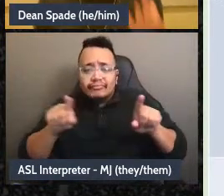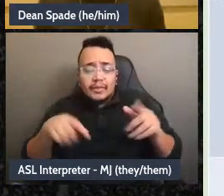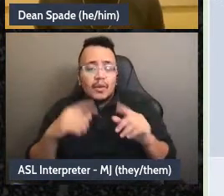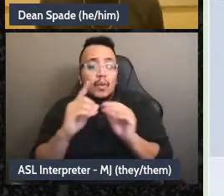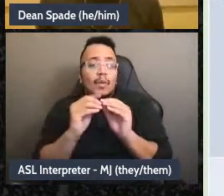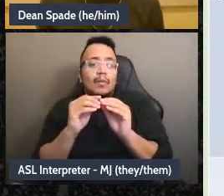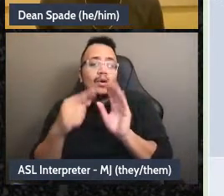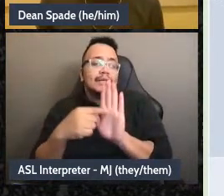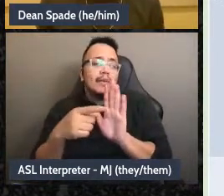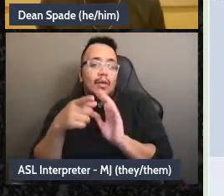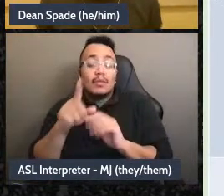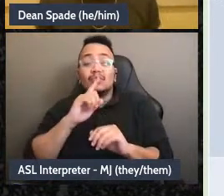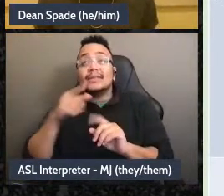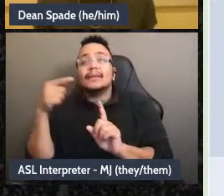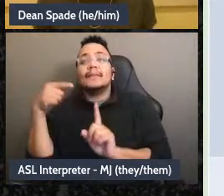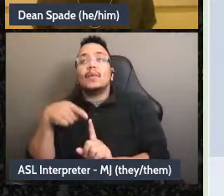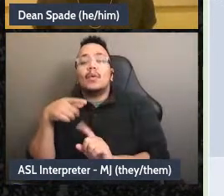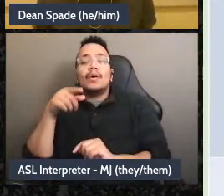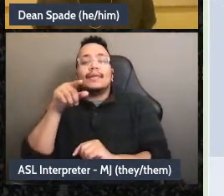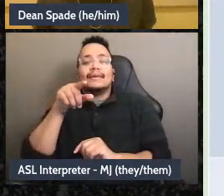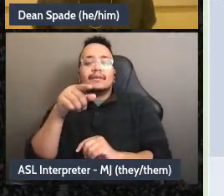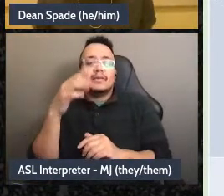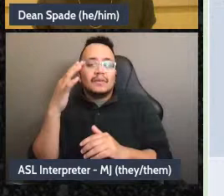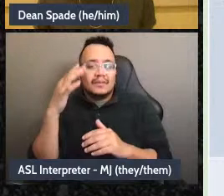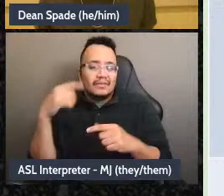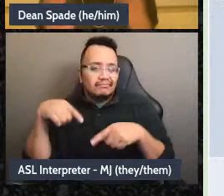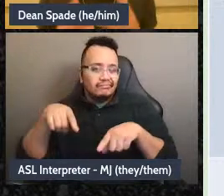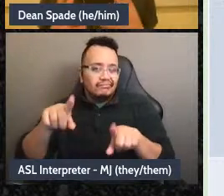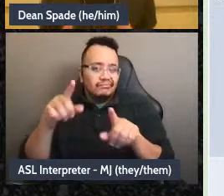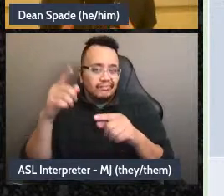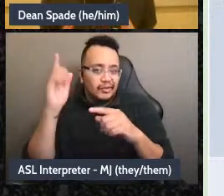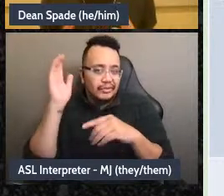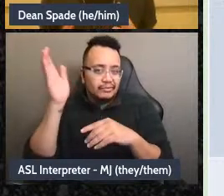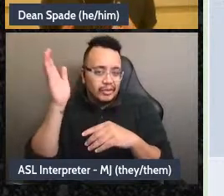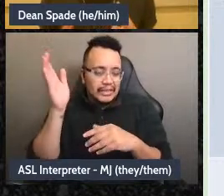point of this being what I've been talking about the entire time, which is being able to know